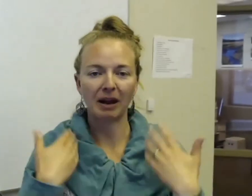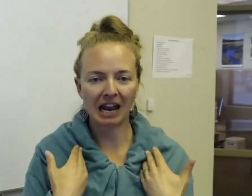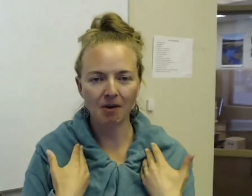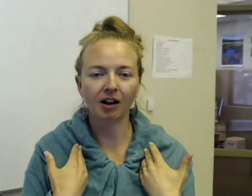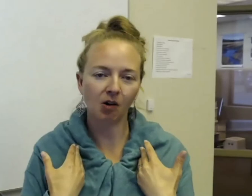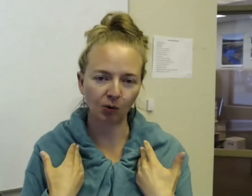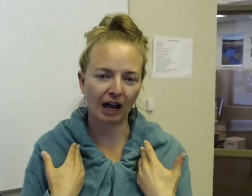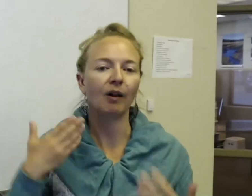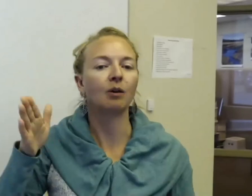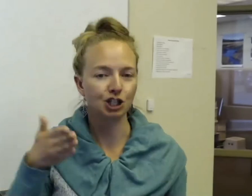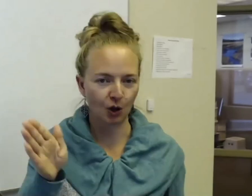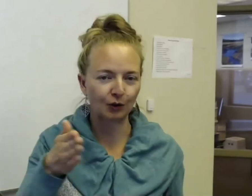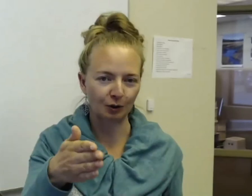name got called out, I would show the group